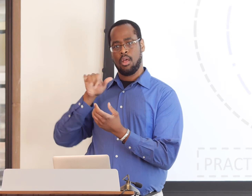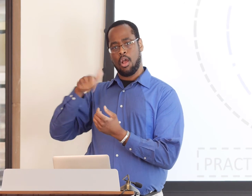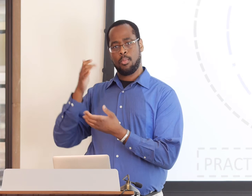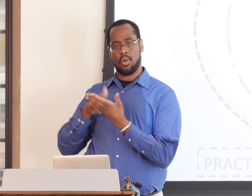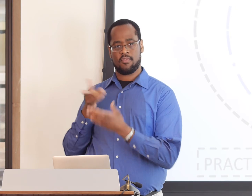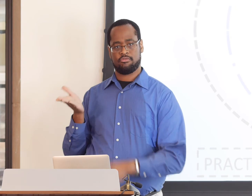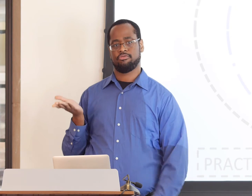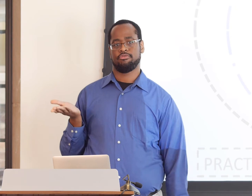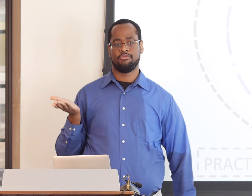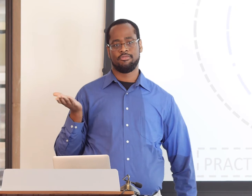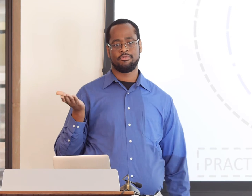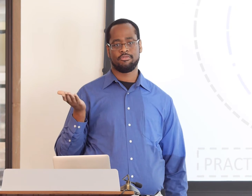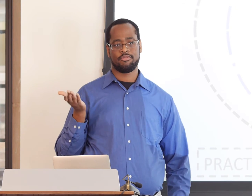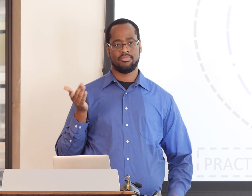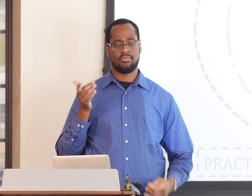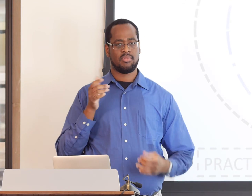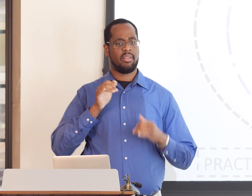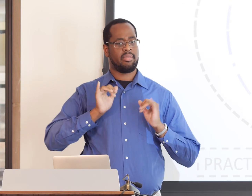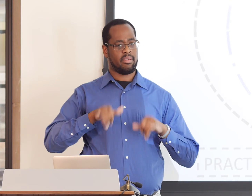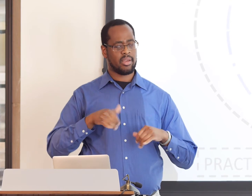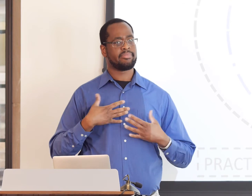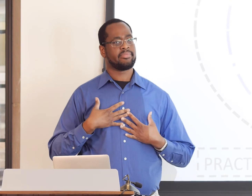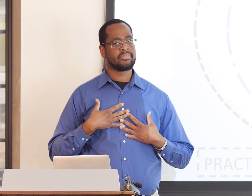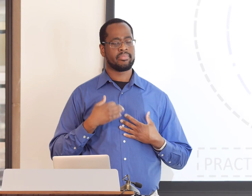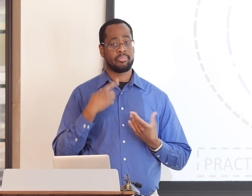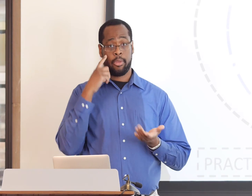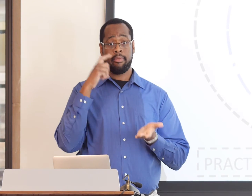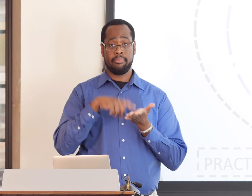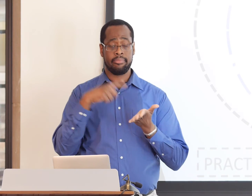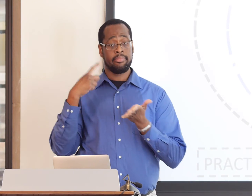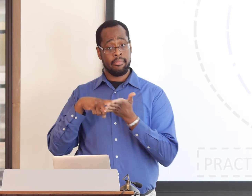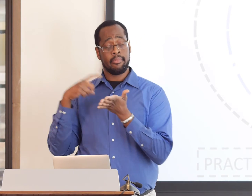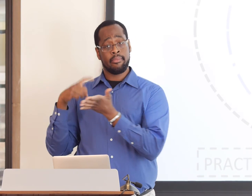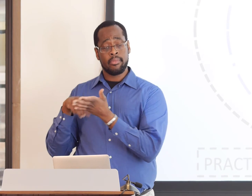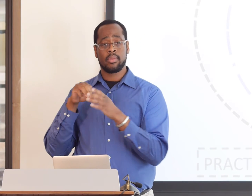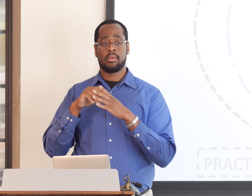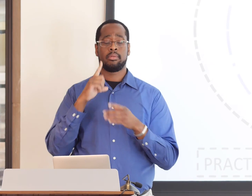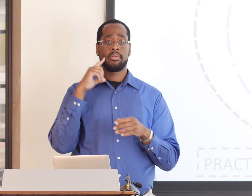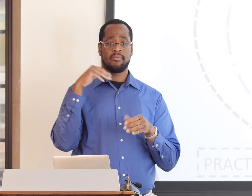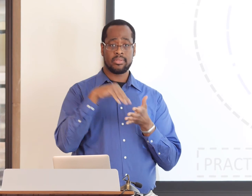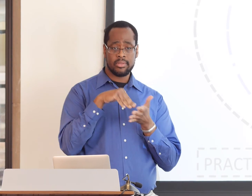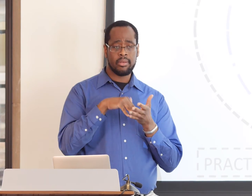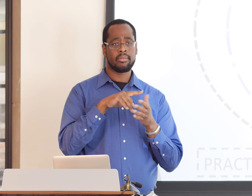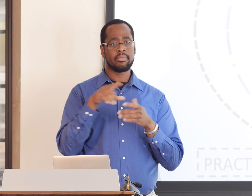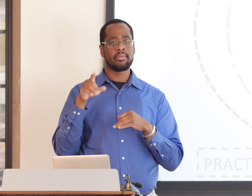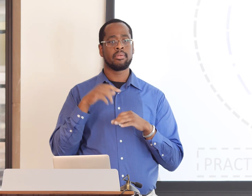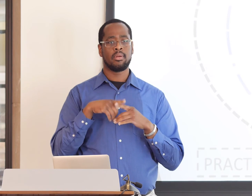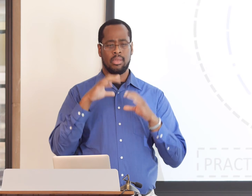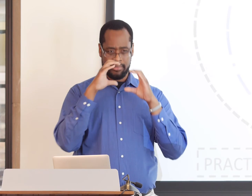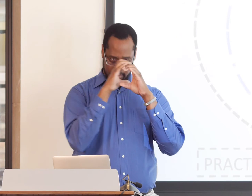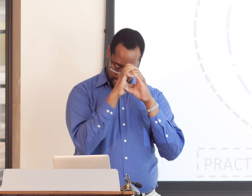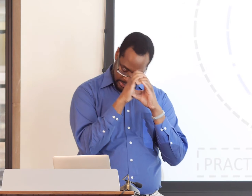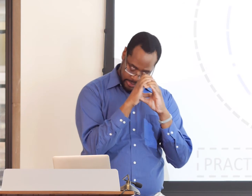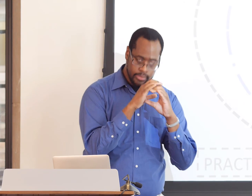Why is it that her Deafness is not recognized as much as her membership in the Black community?